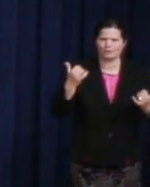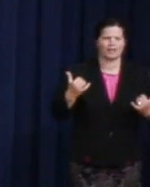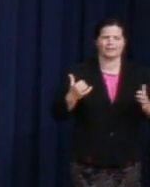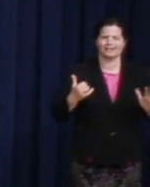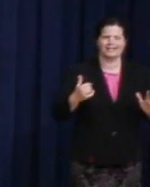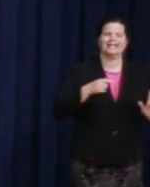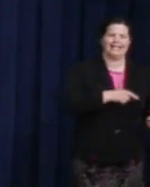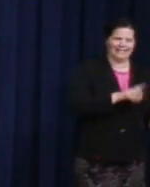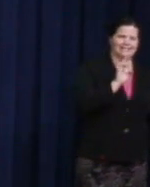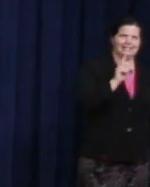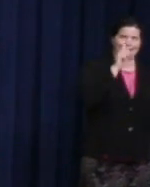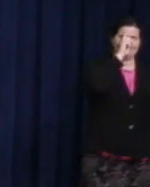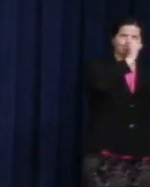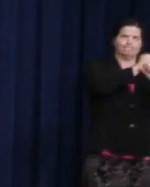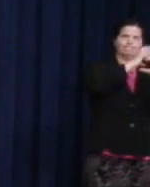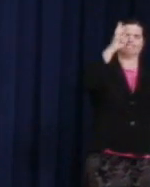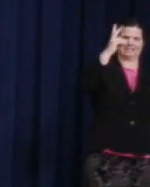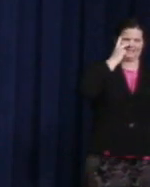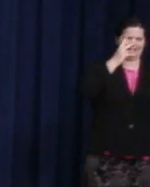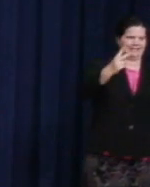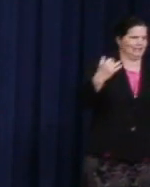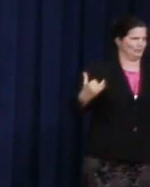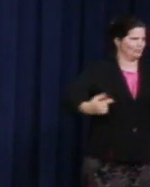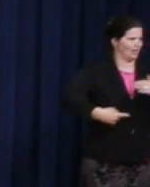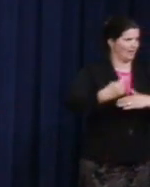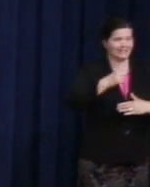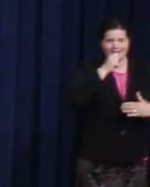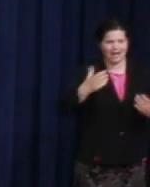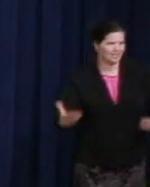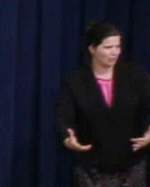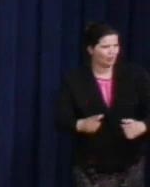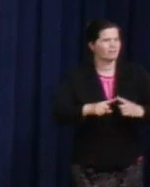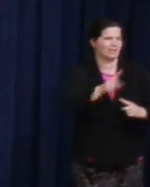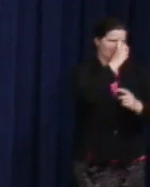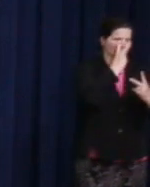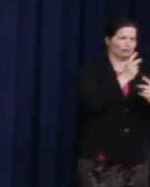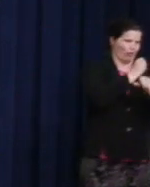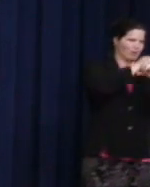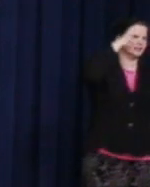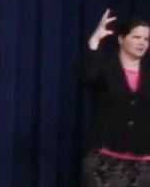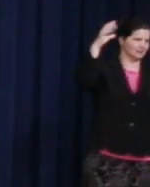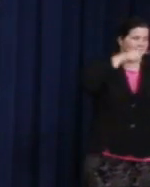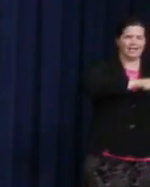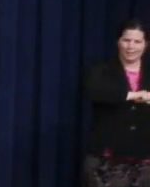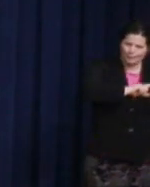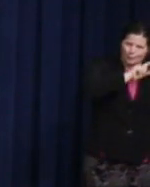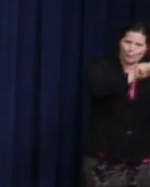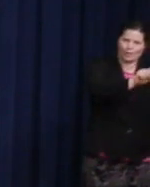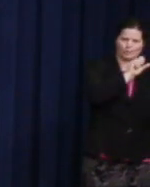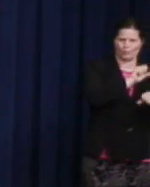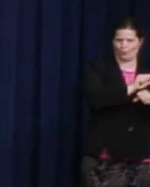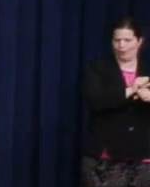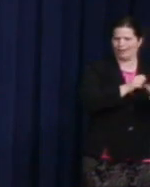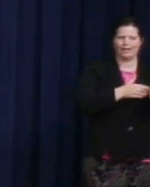It is what gave him the strength to go into work with death threats and to be -- remain loud and